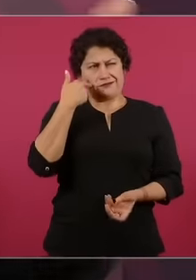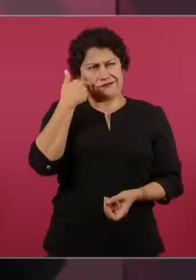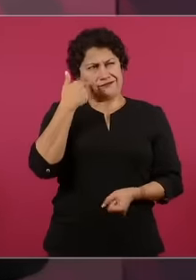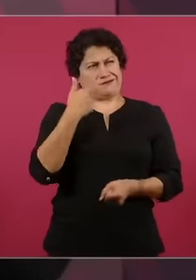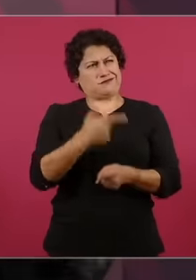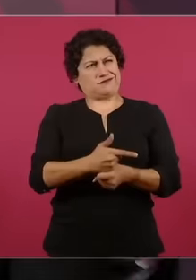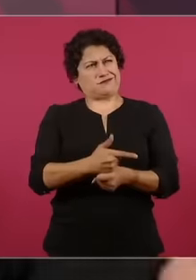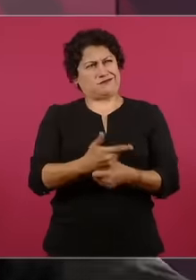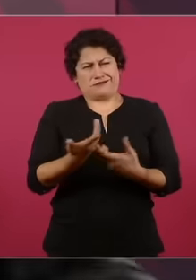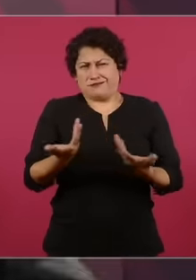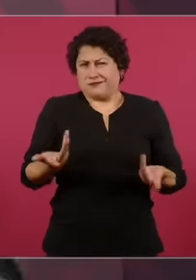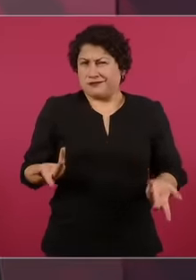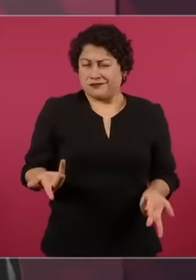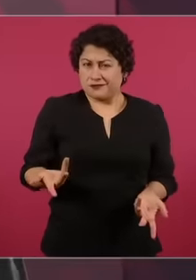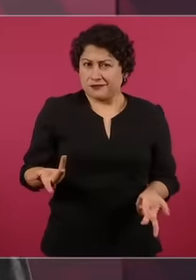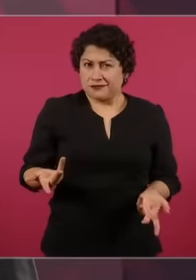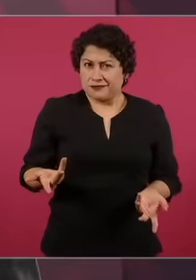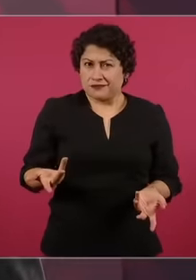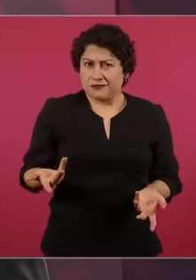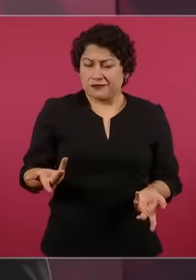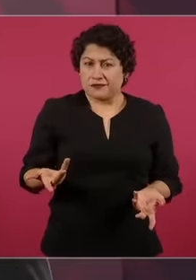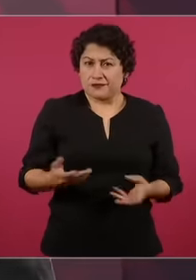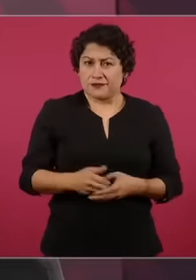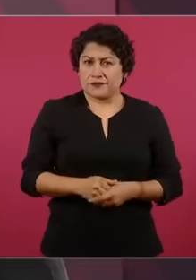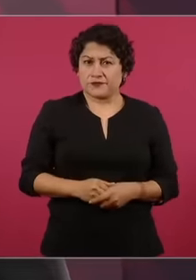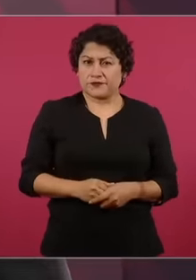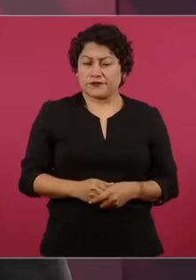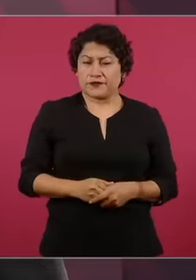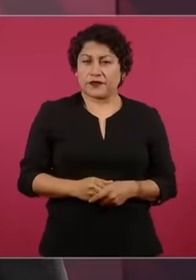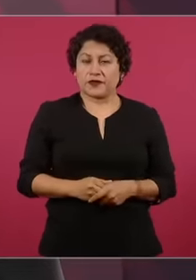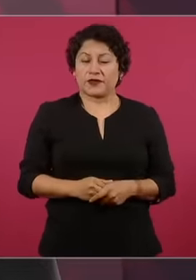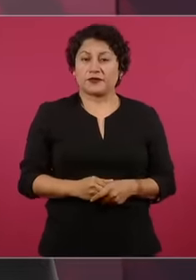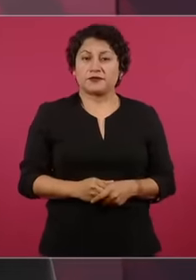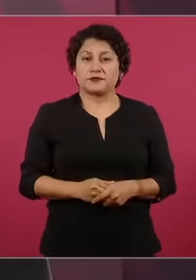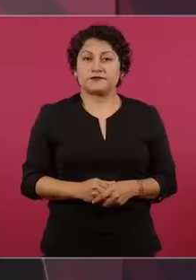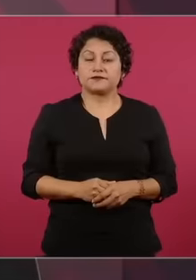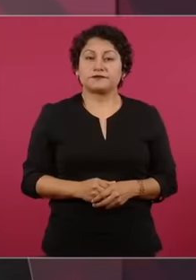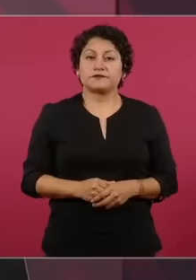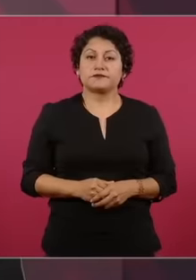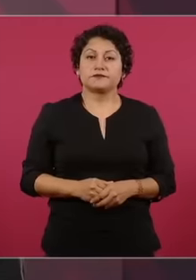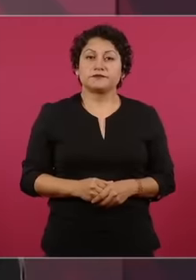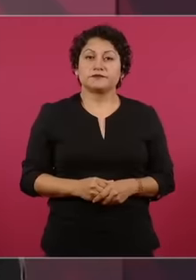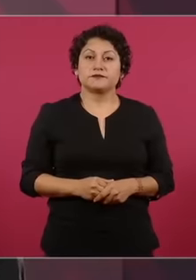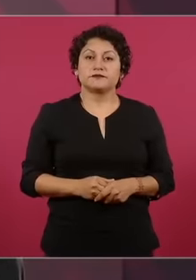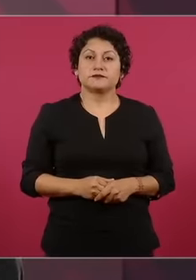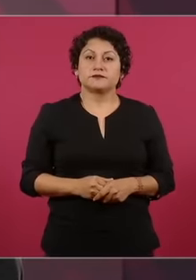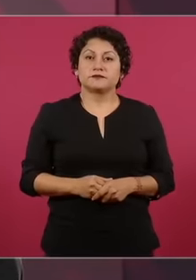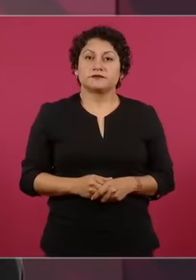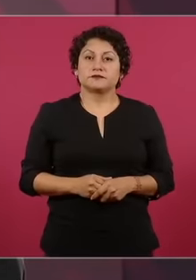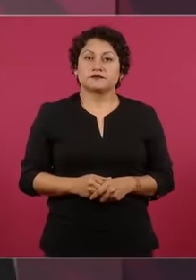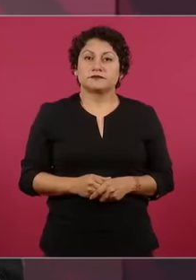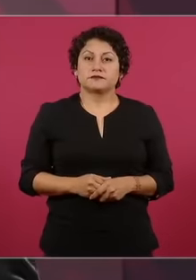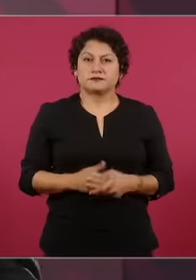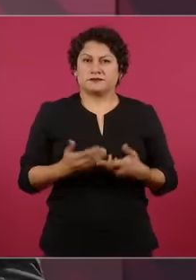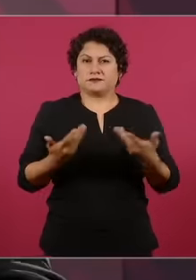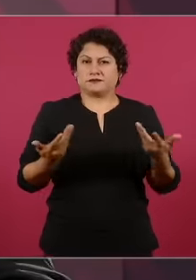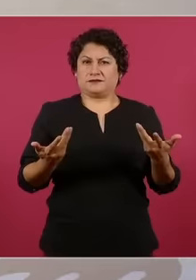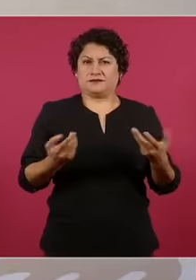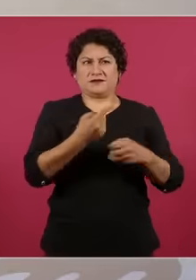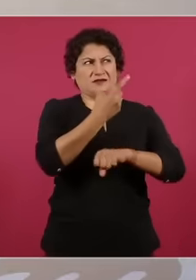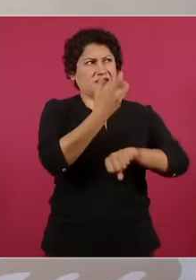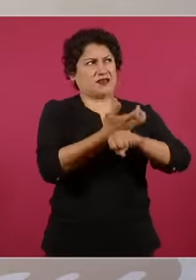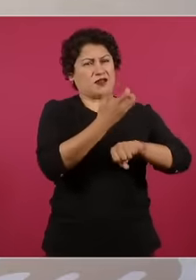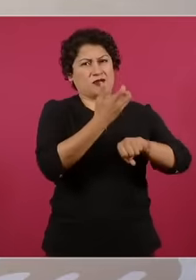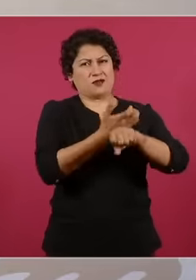eh eh intervene so much no in this matter that corresponds to the